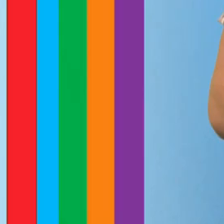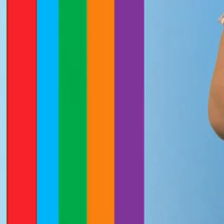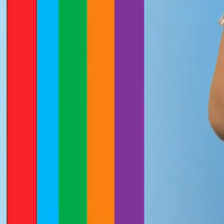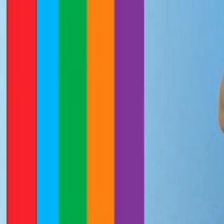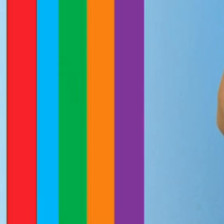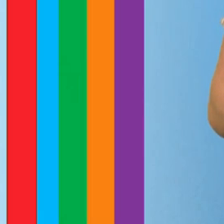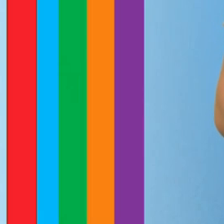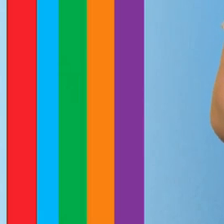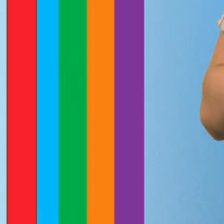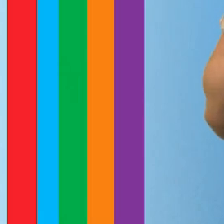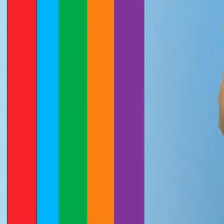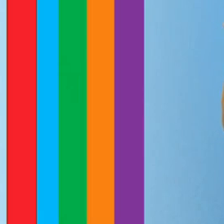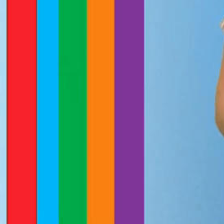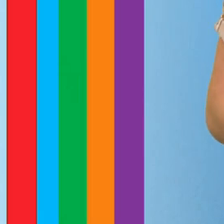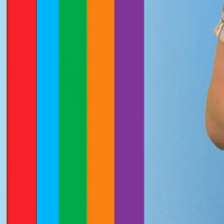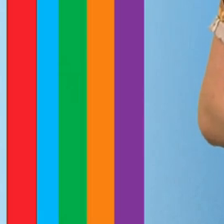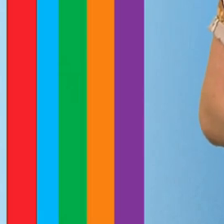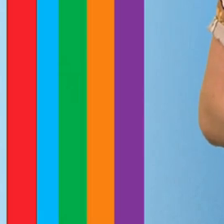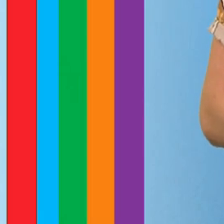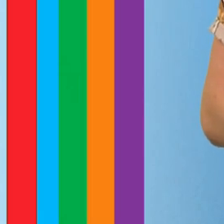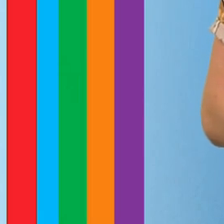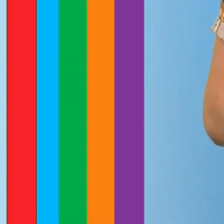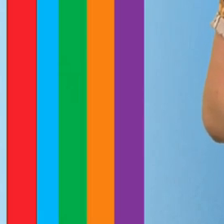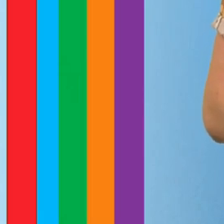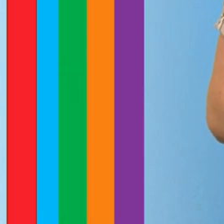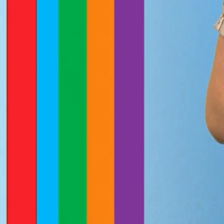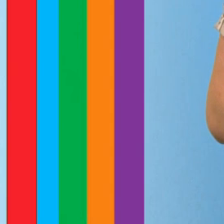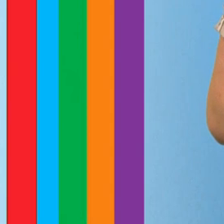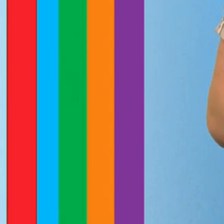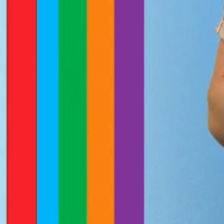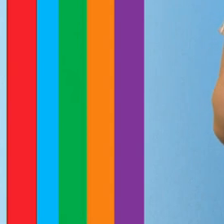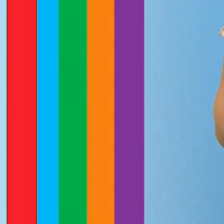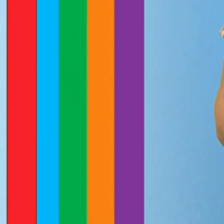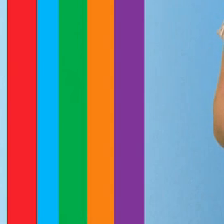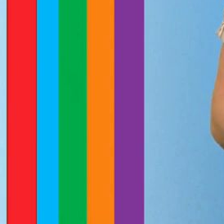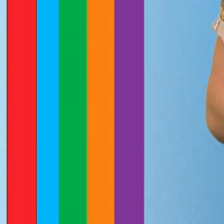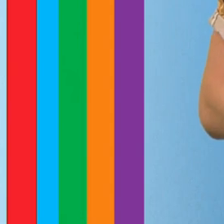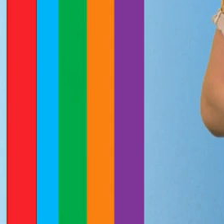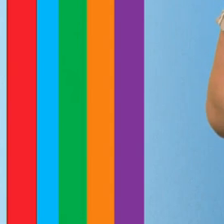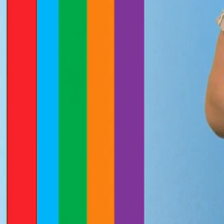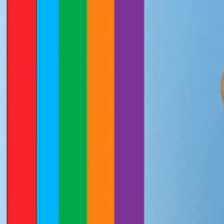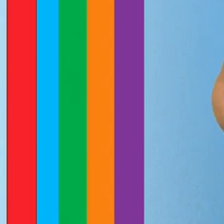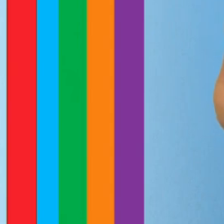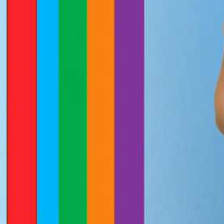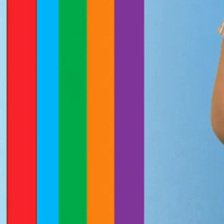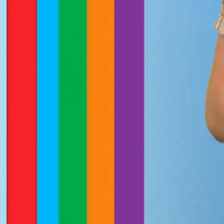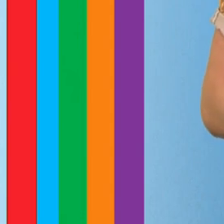Most of us do a lot of communicating in a day. We talk to people in person, or on the phone or virtually,